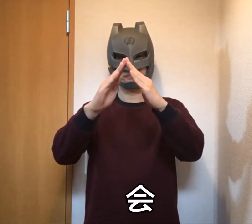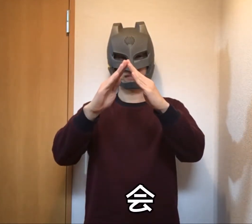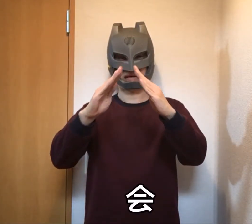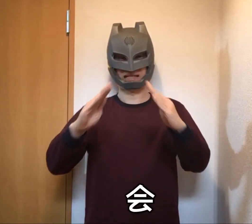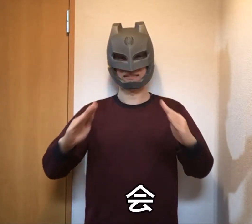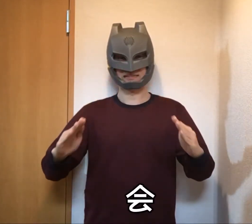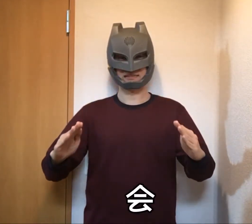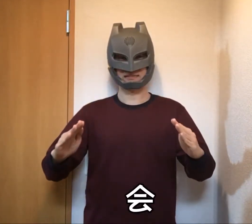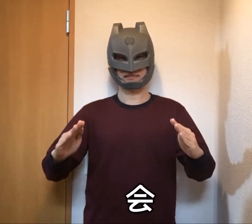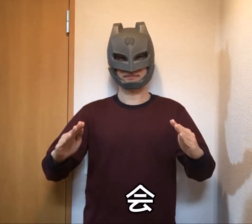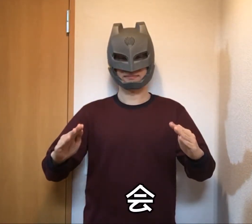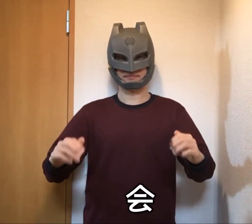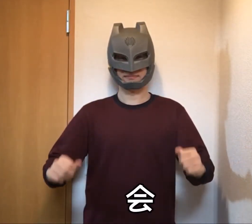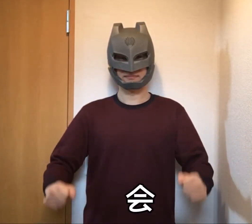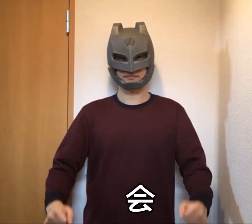Party